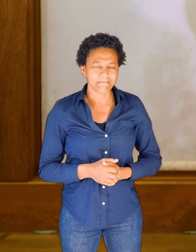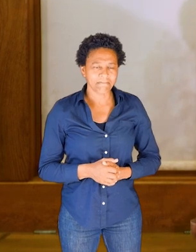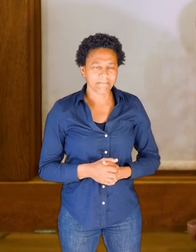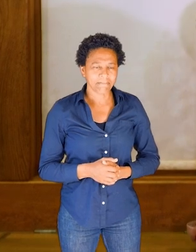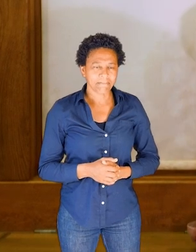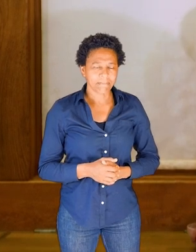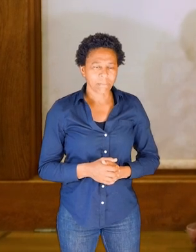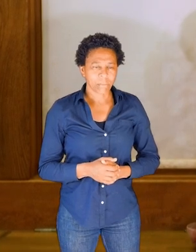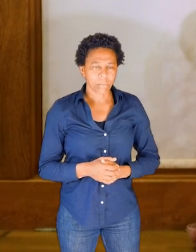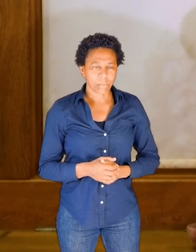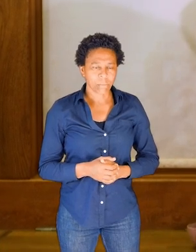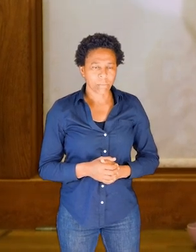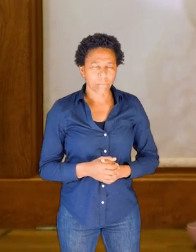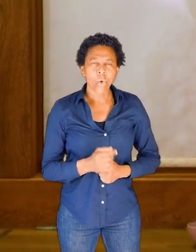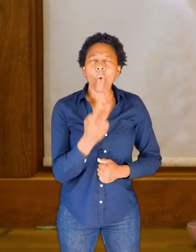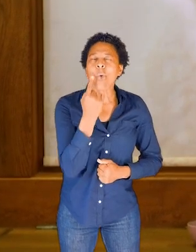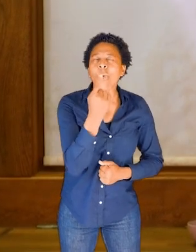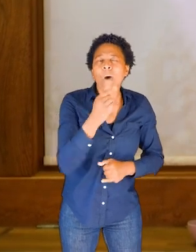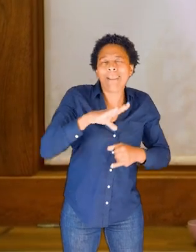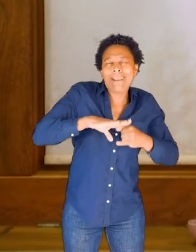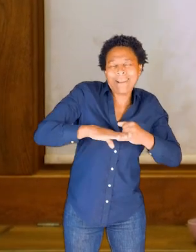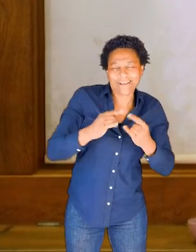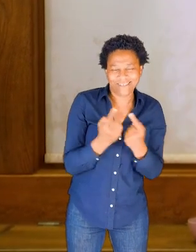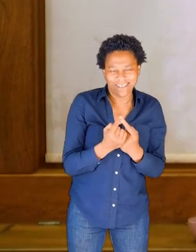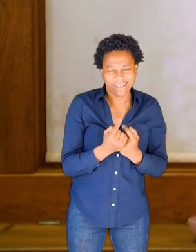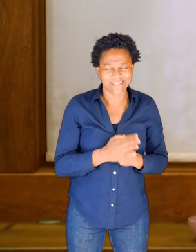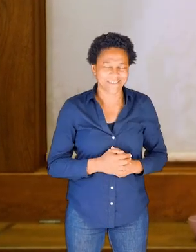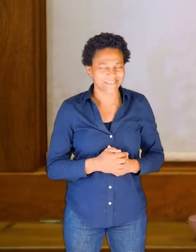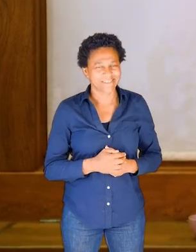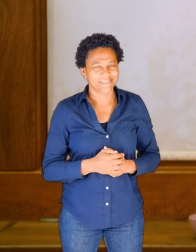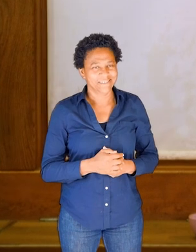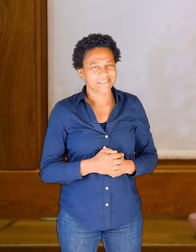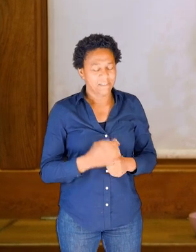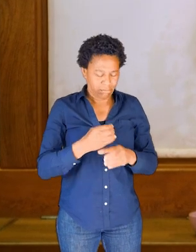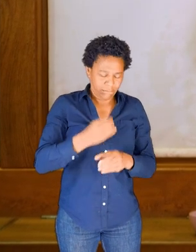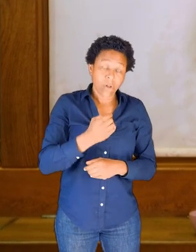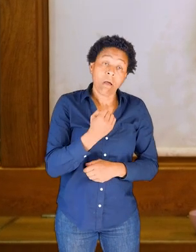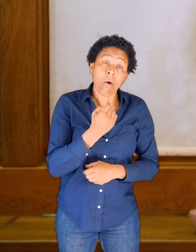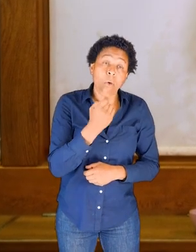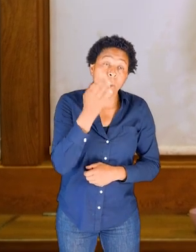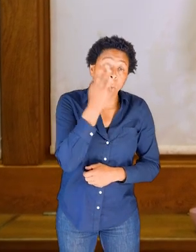Now you have one [chuckles] last item. And that's a glass of water.